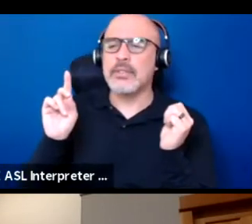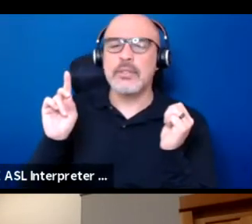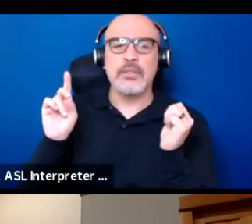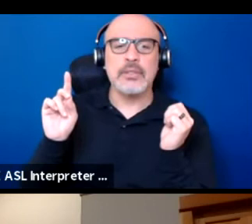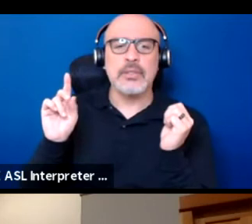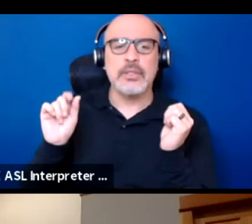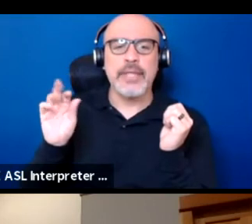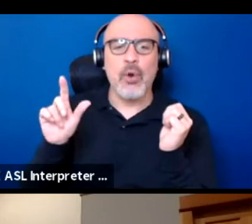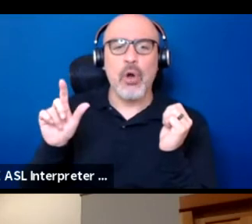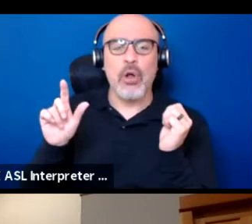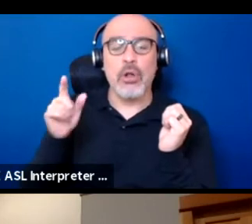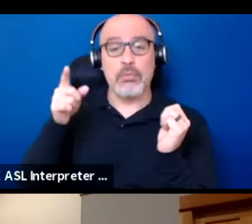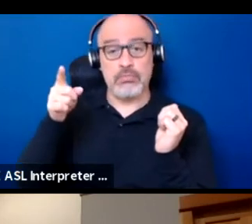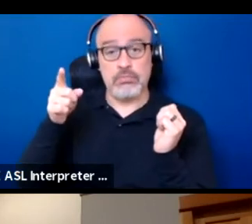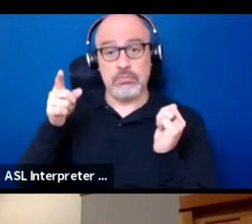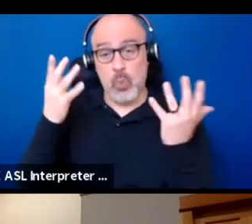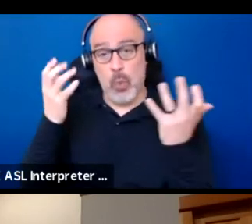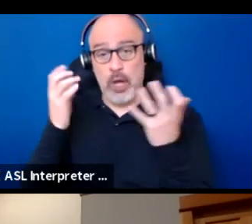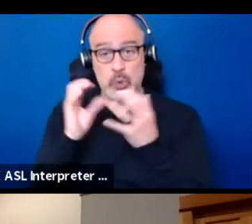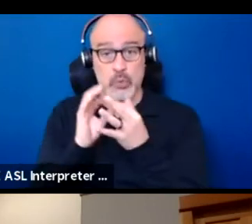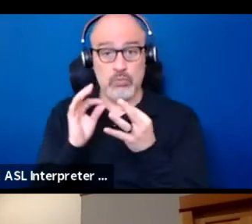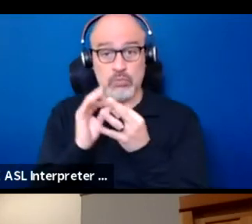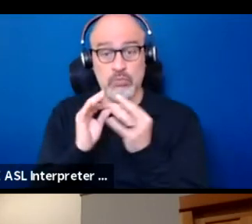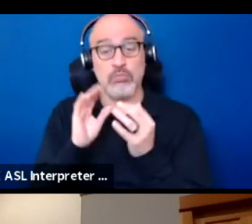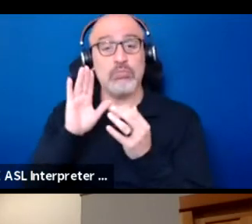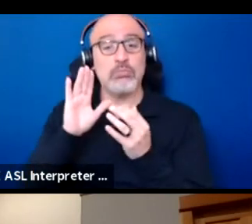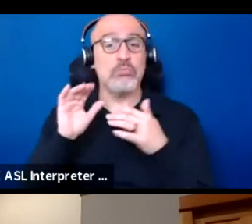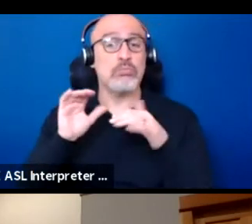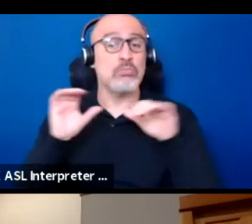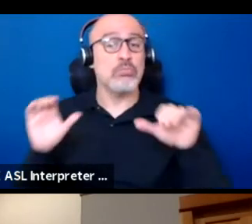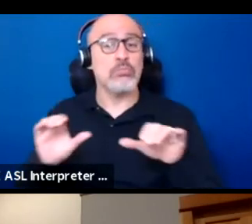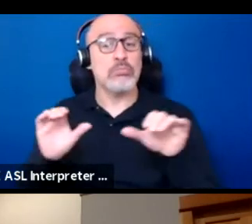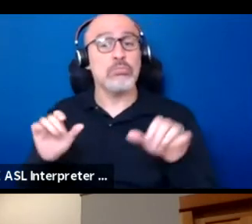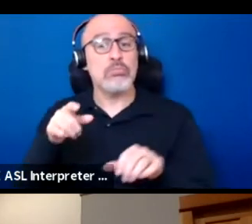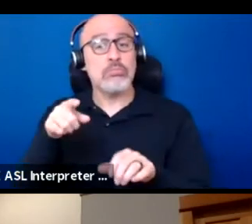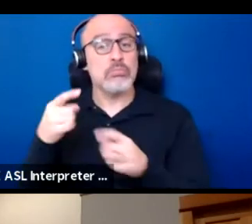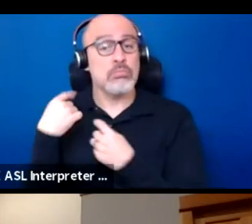about your practices as a healing for this trauma?